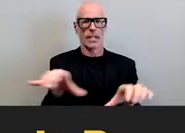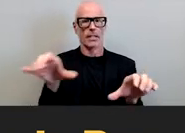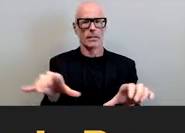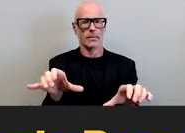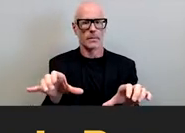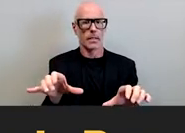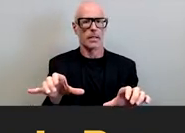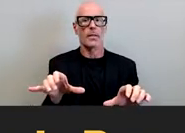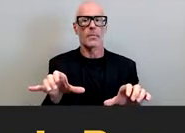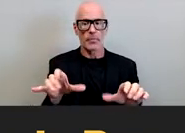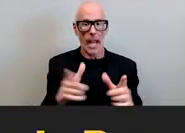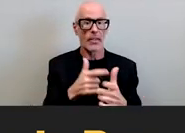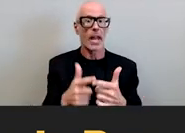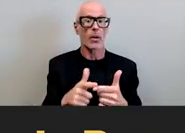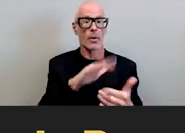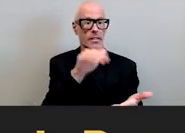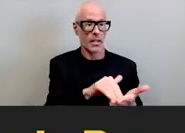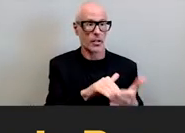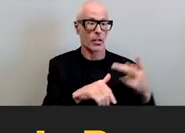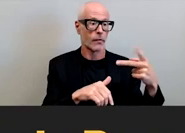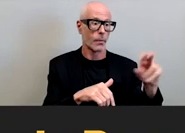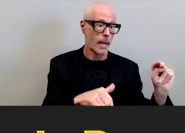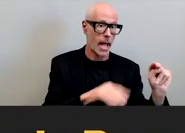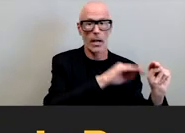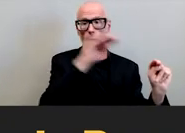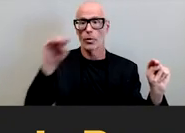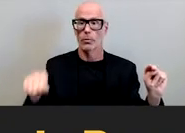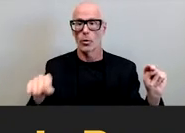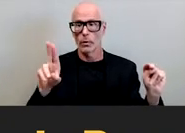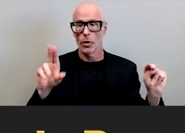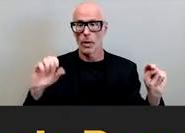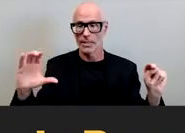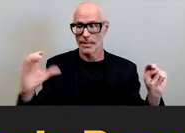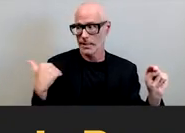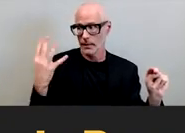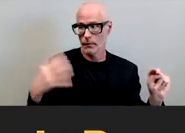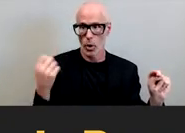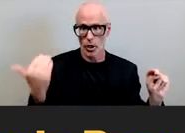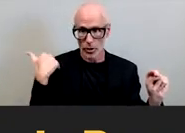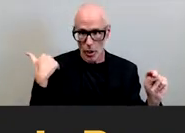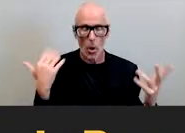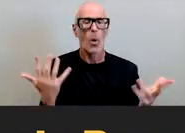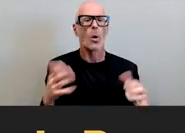i moved the center from penn to usc four years ago you know again doing campus racial climates